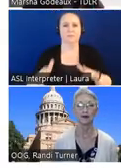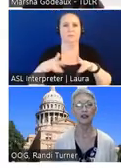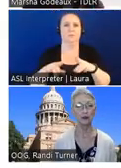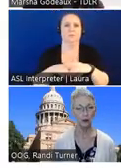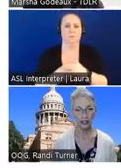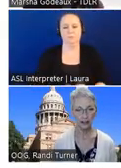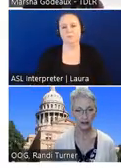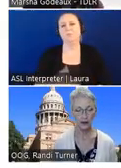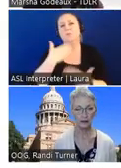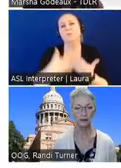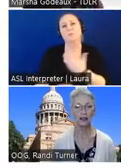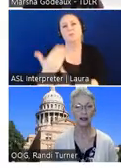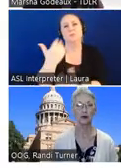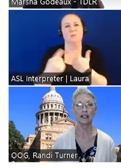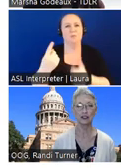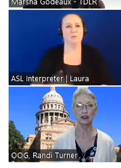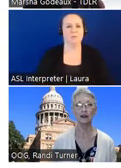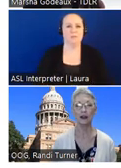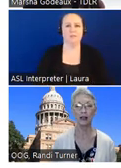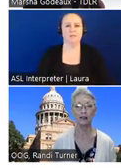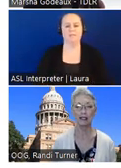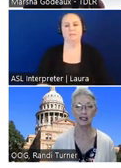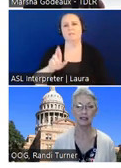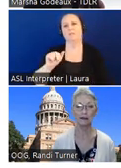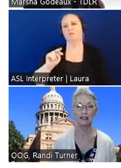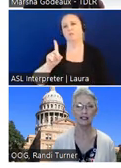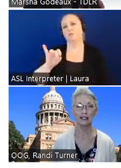Aell, good morning everyone. I'm Randi Turner. I'm the Accessibility